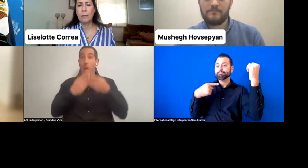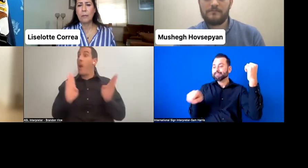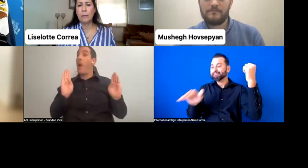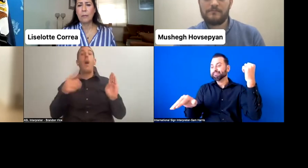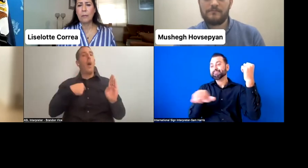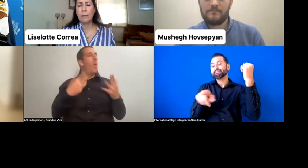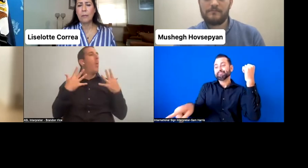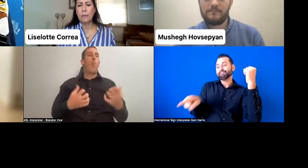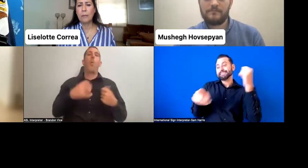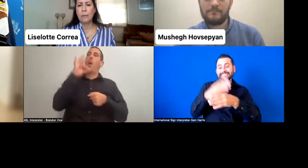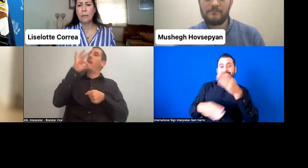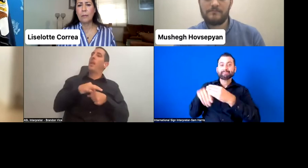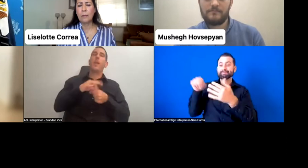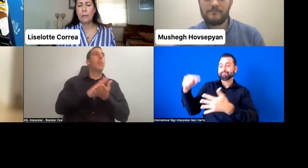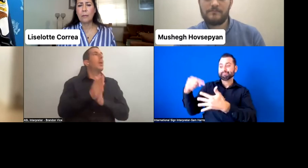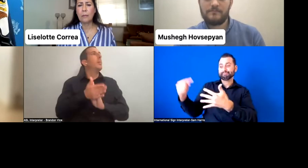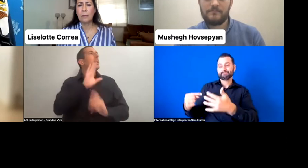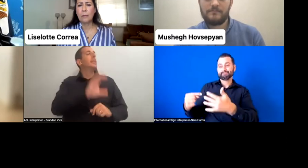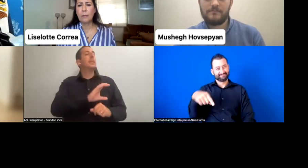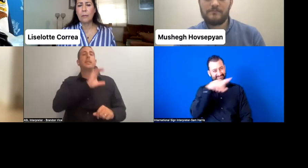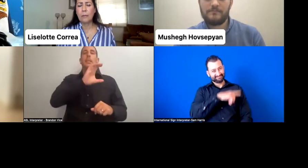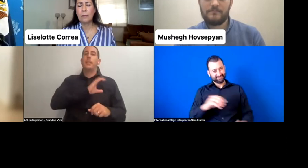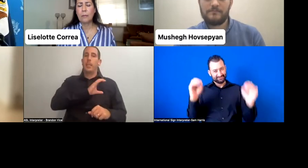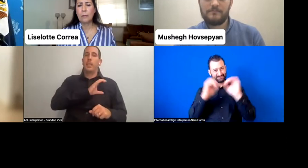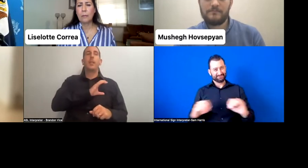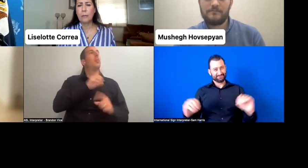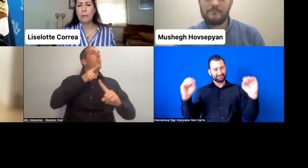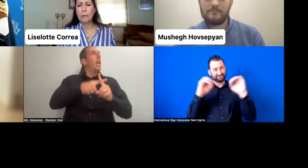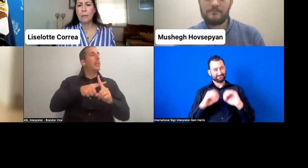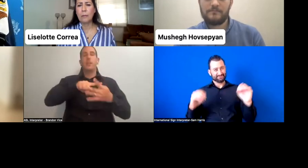and have value to bring to that table." It goes back to that phrase "nothing without us."